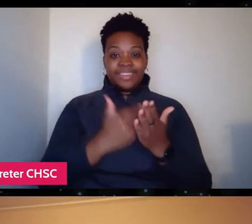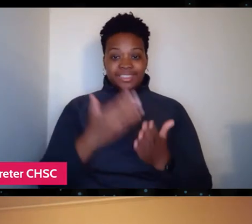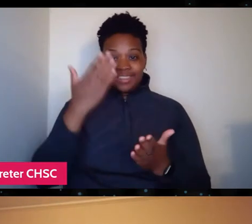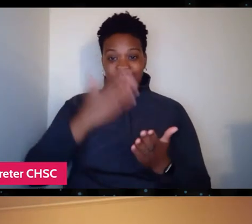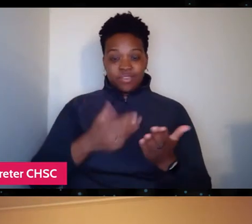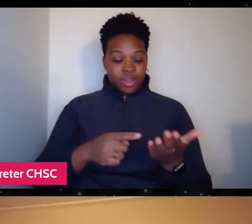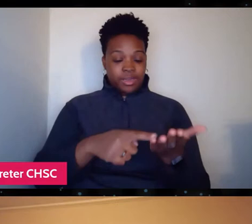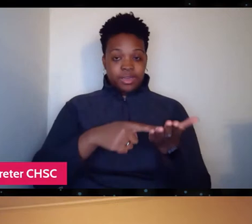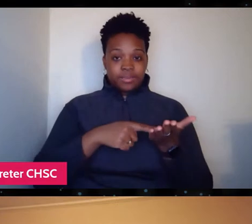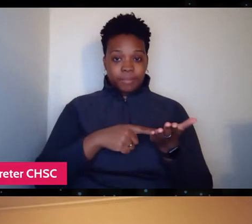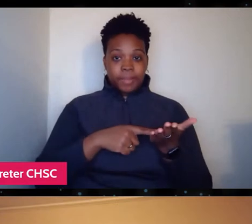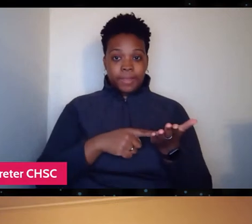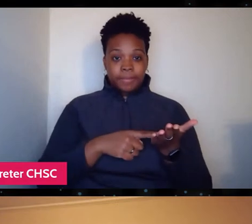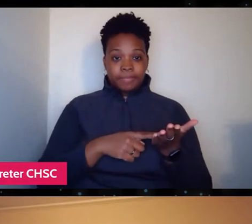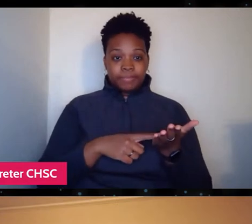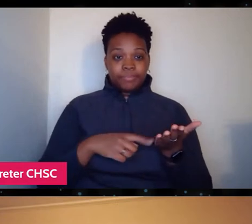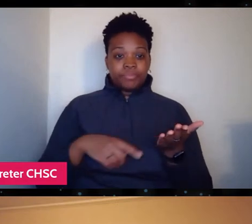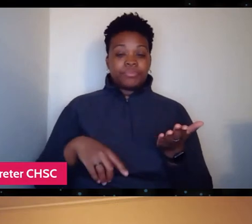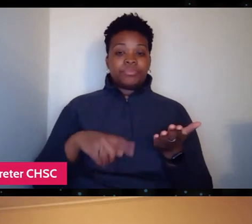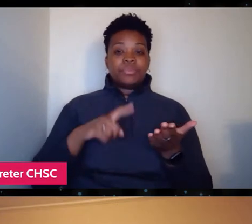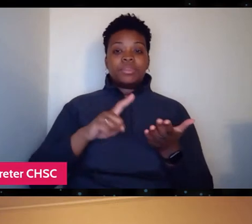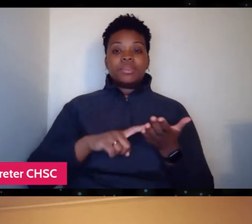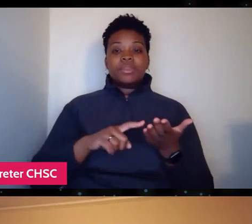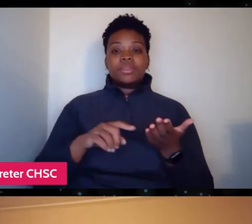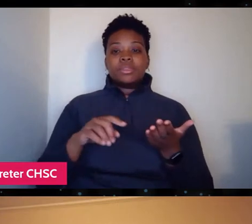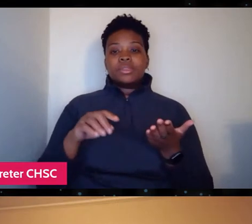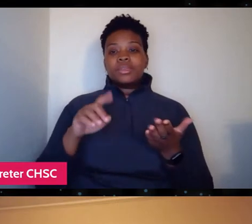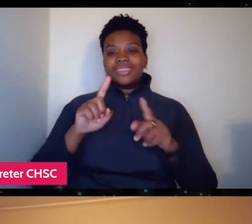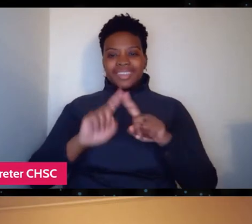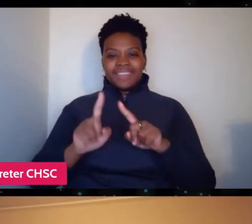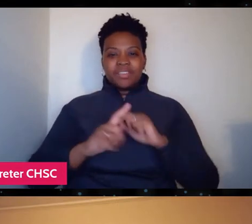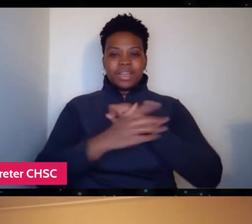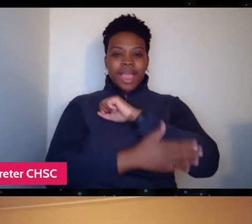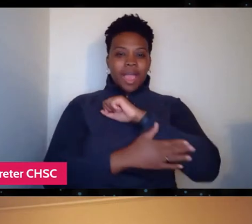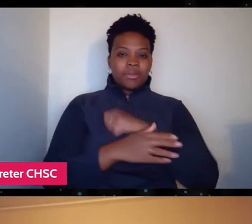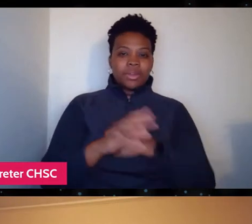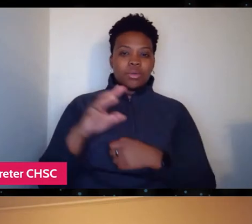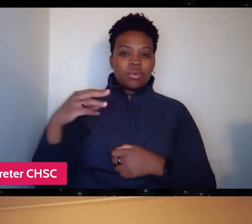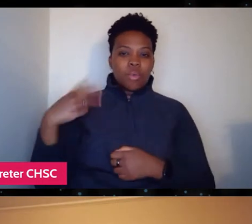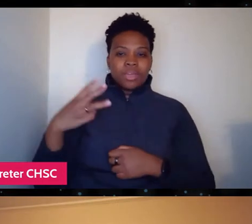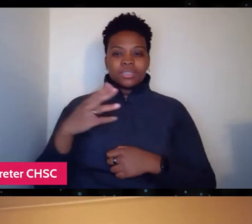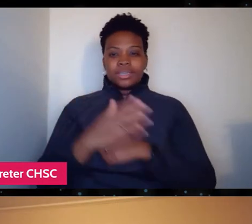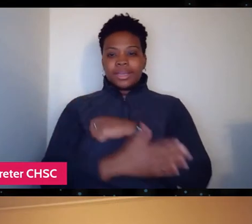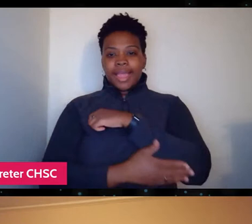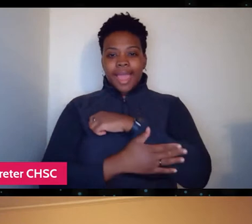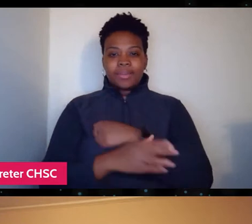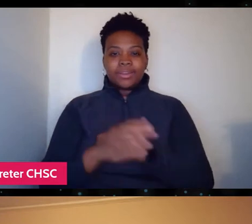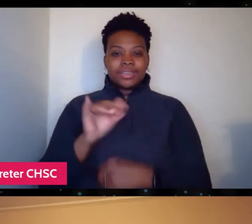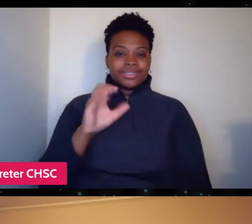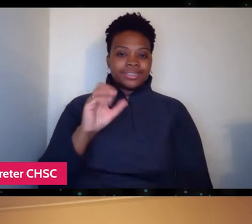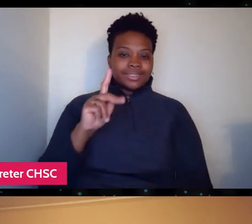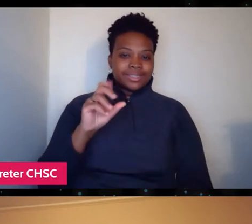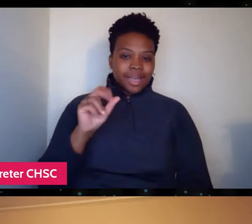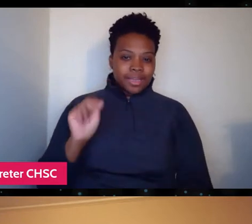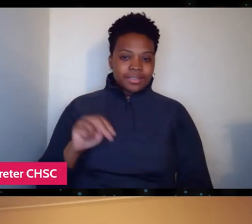It was Belmont County, Morgan County, Athens County, Washington County, Meigs County, Jackson County, Bell County